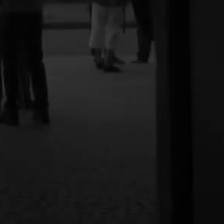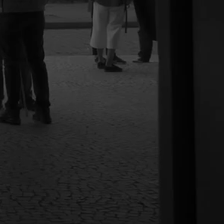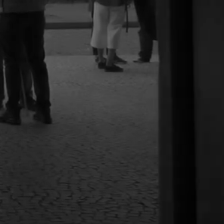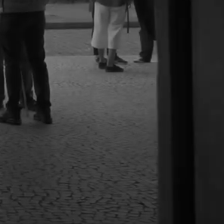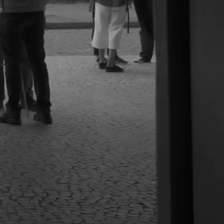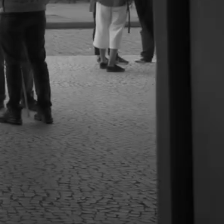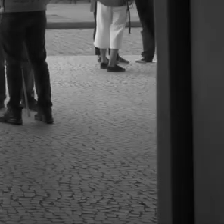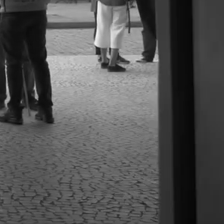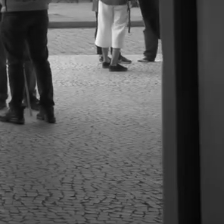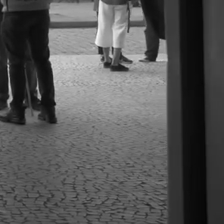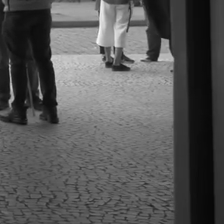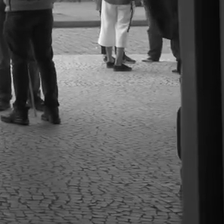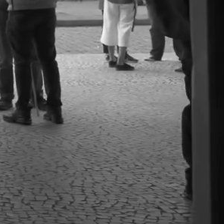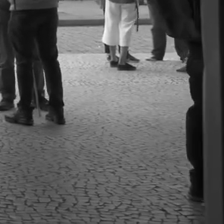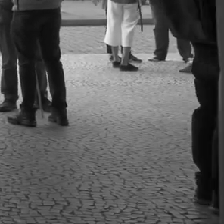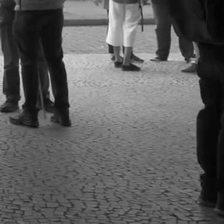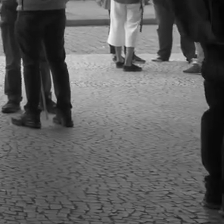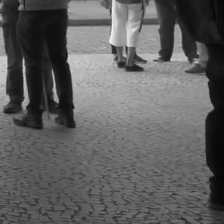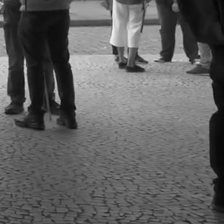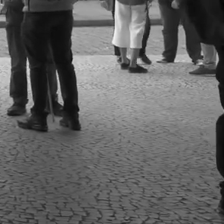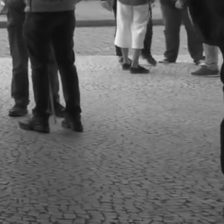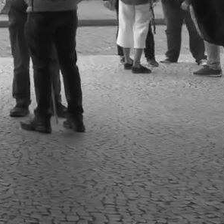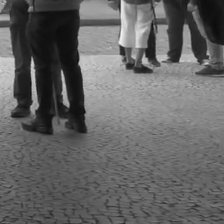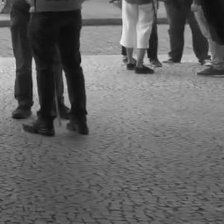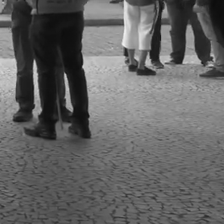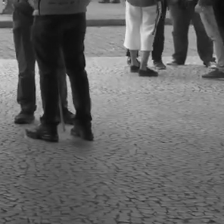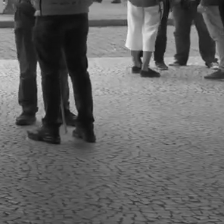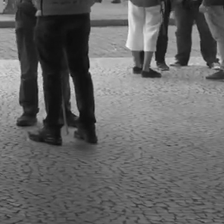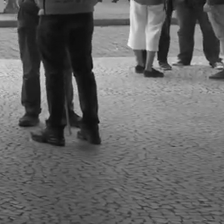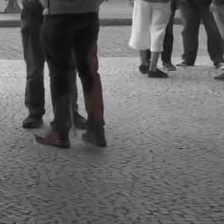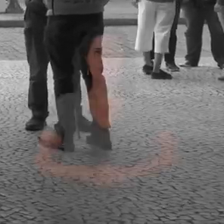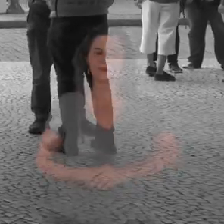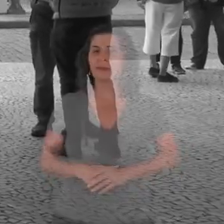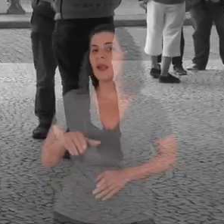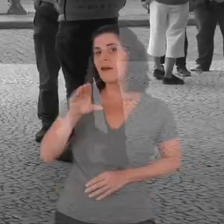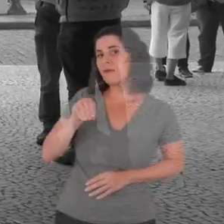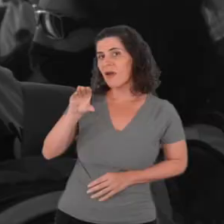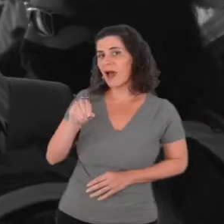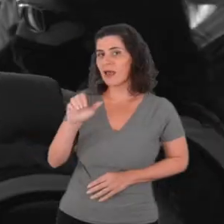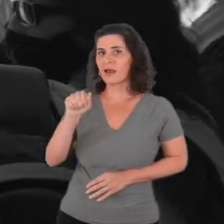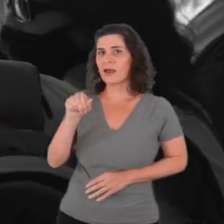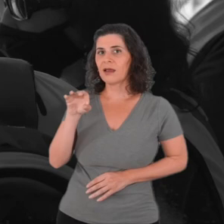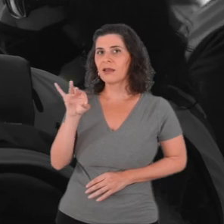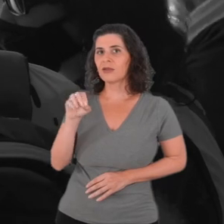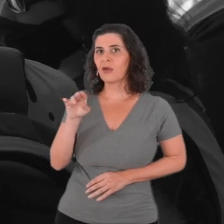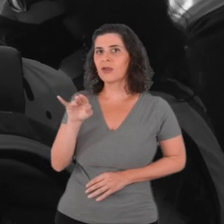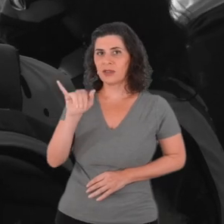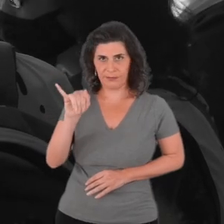[Group of blind.wiki participants at the Anhangabaú subway exit.] [Antoni Abad says:]